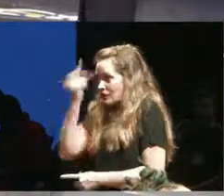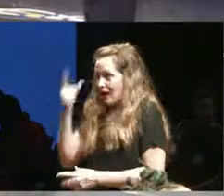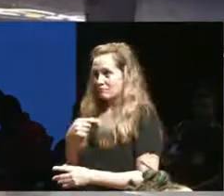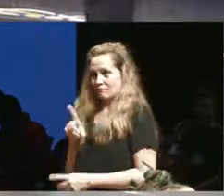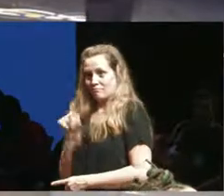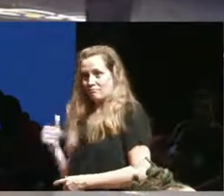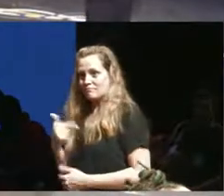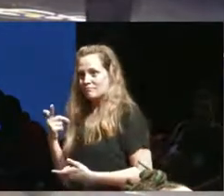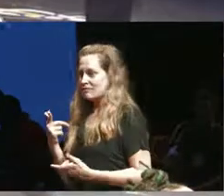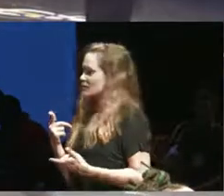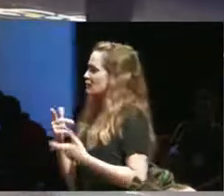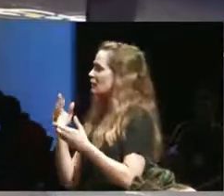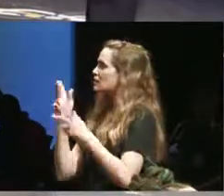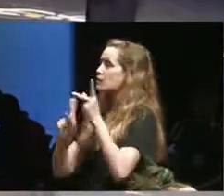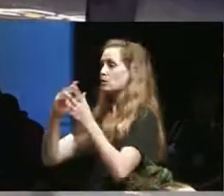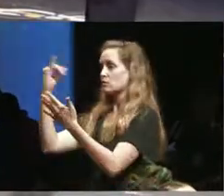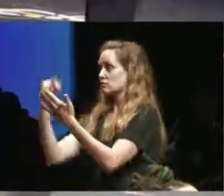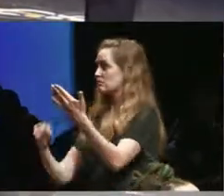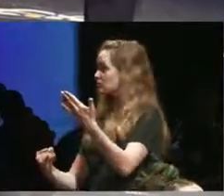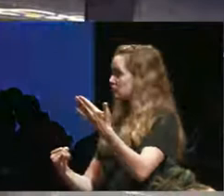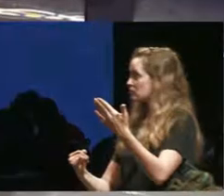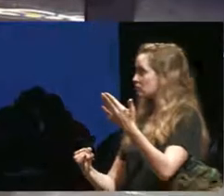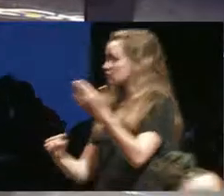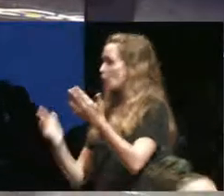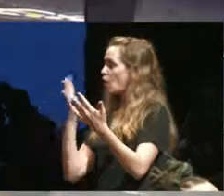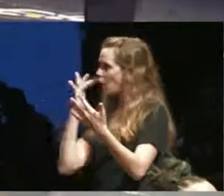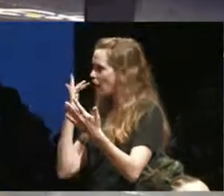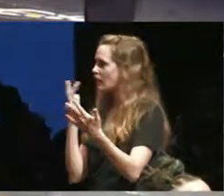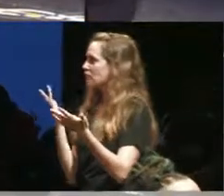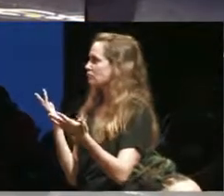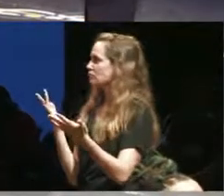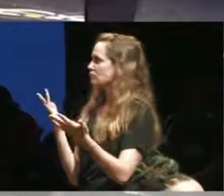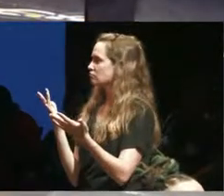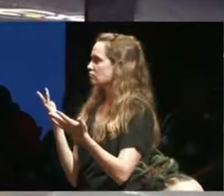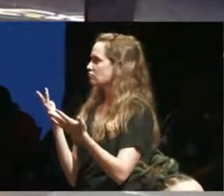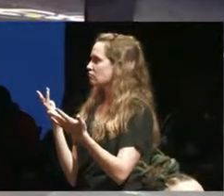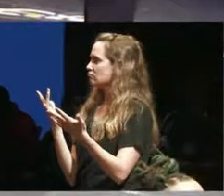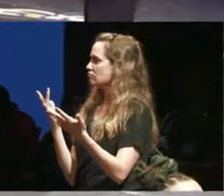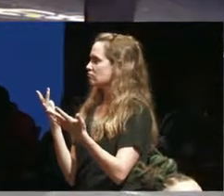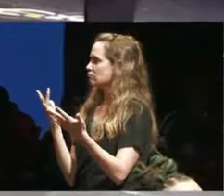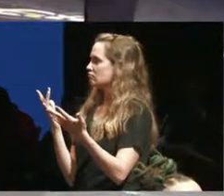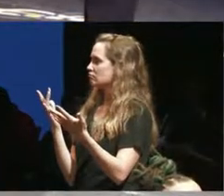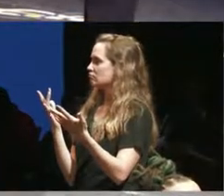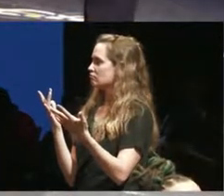I'm drawing I'm drawing them because I've experienced so much of the ways